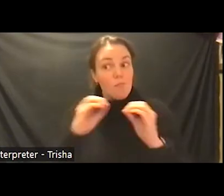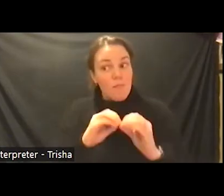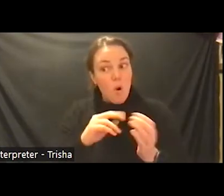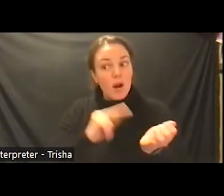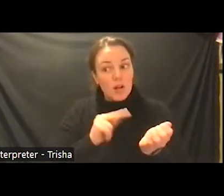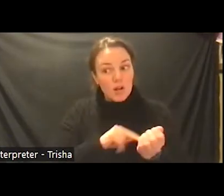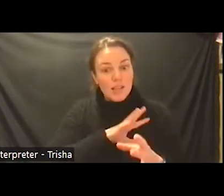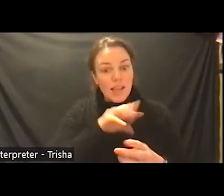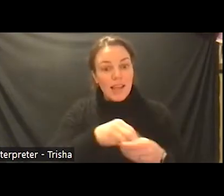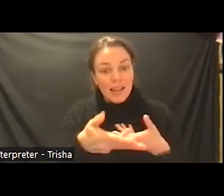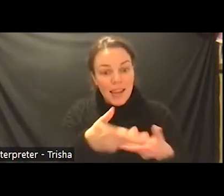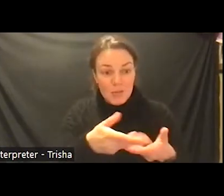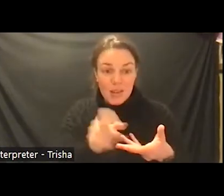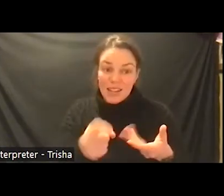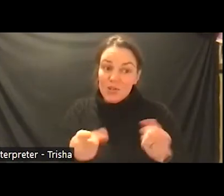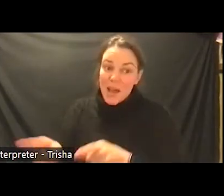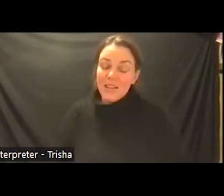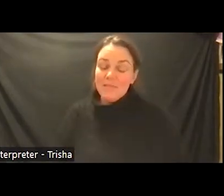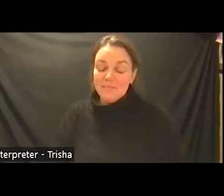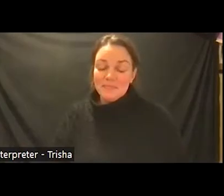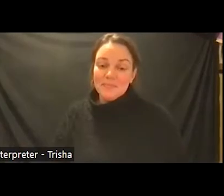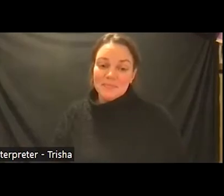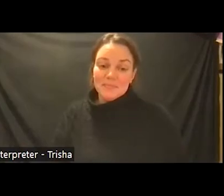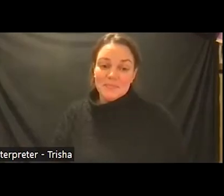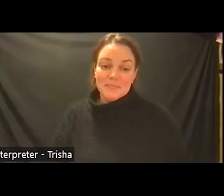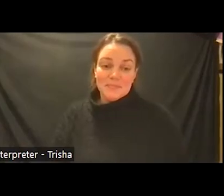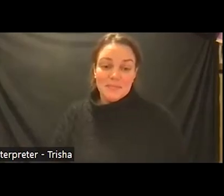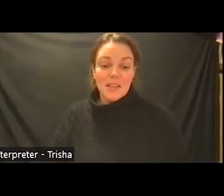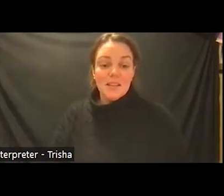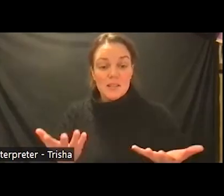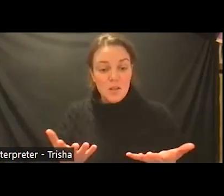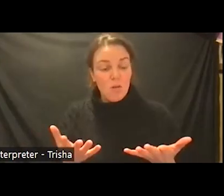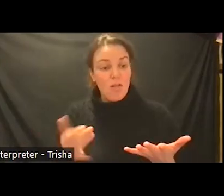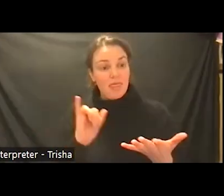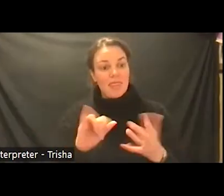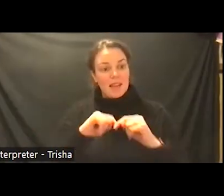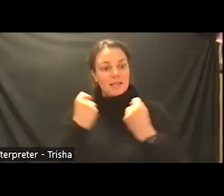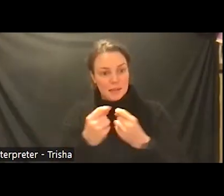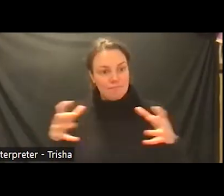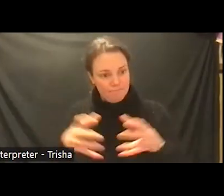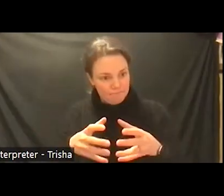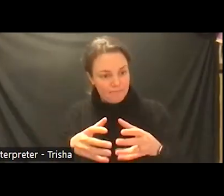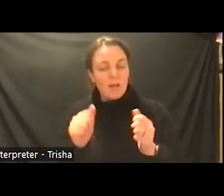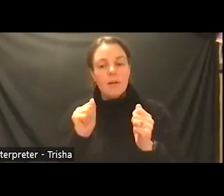facility needs to occur so together as a team with the other with their interdisciplinary colleagues